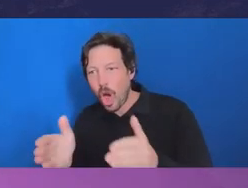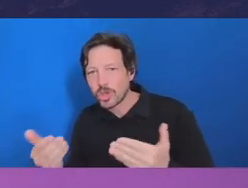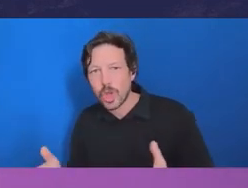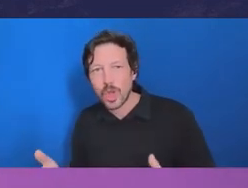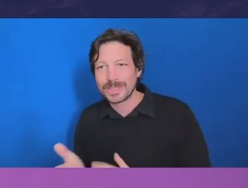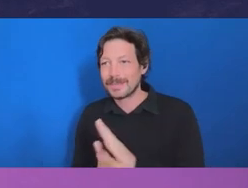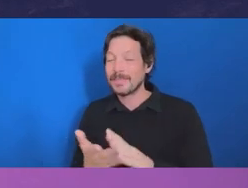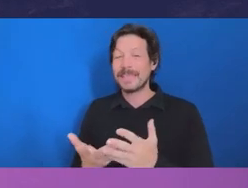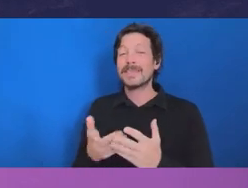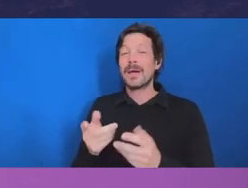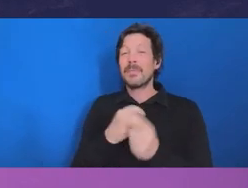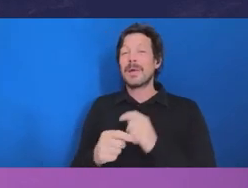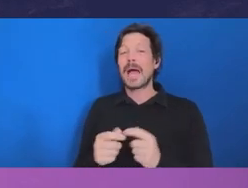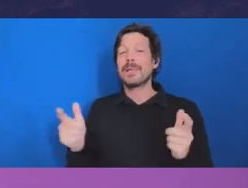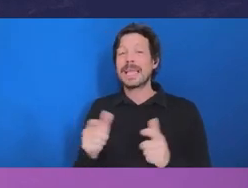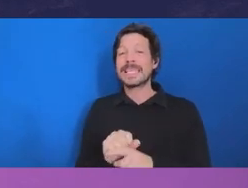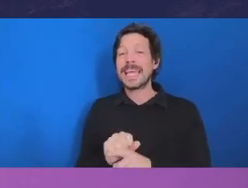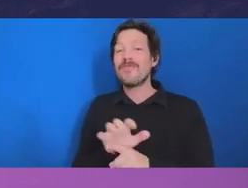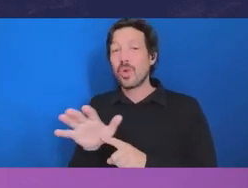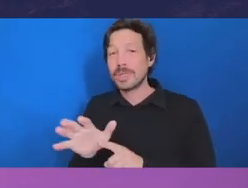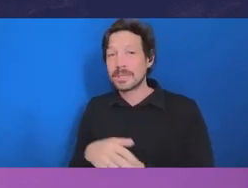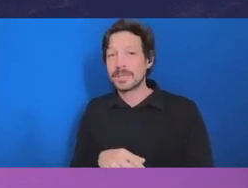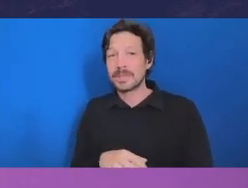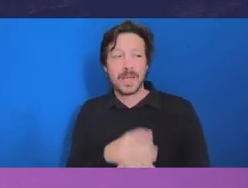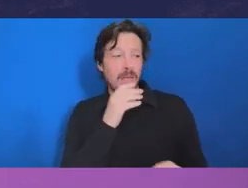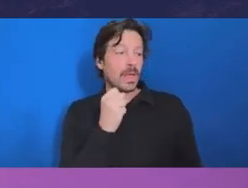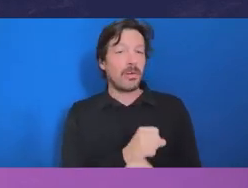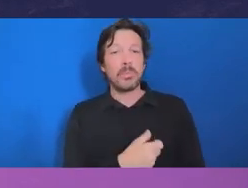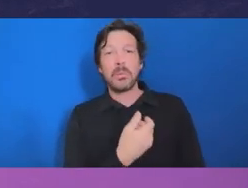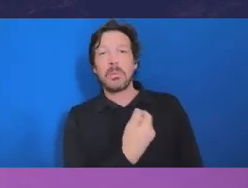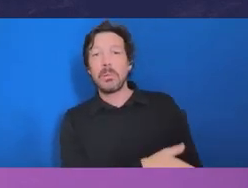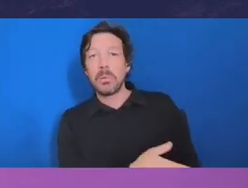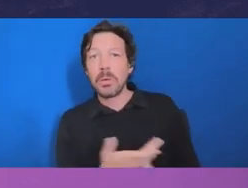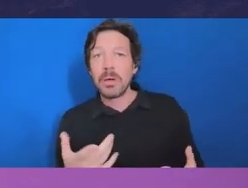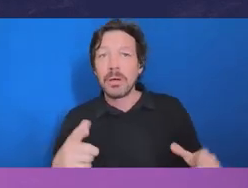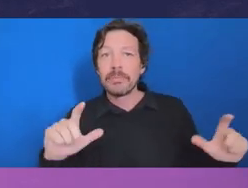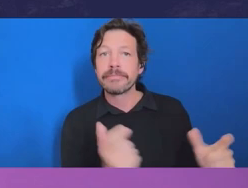in directing government the right way. It's a really important consideration